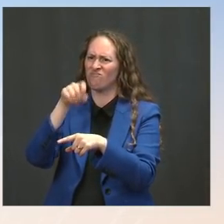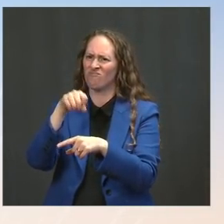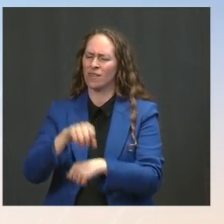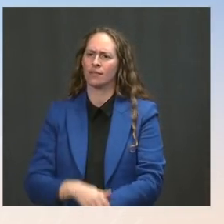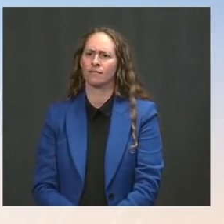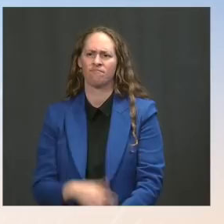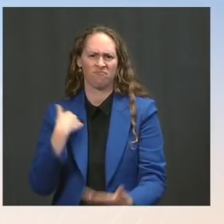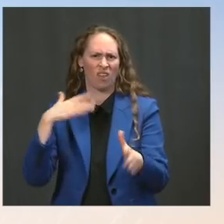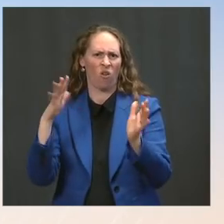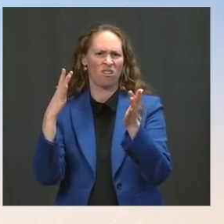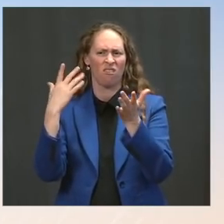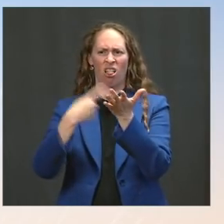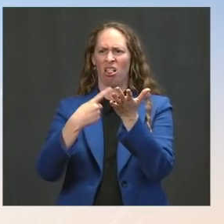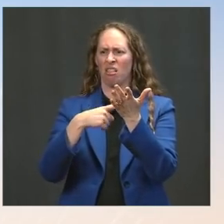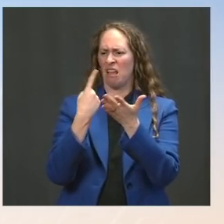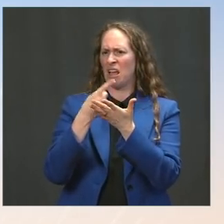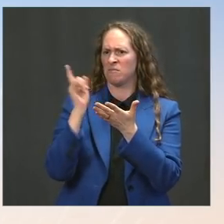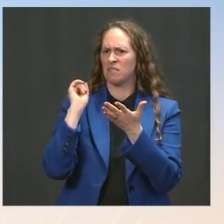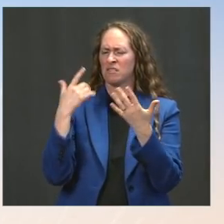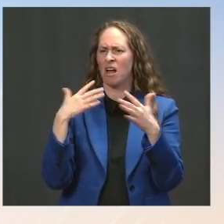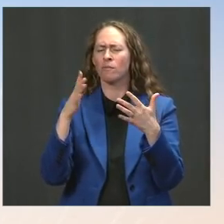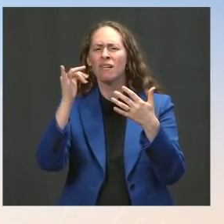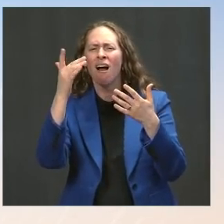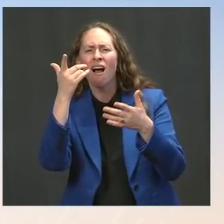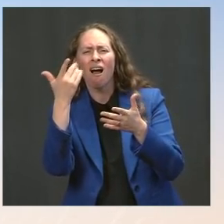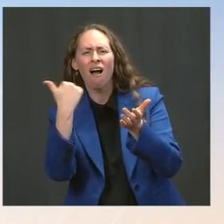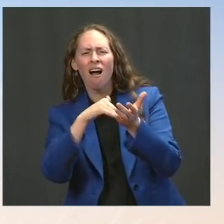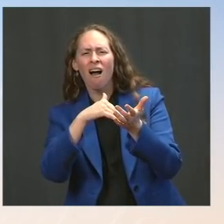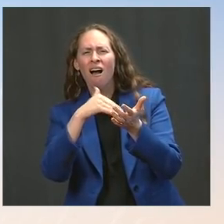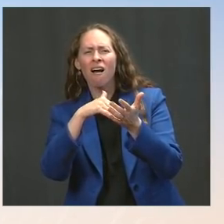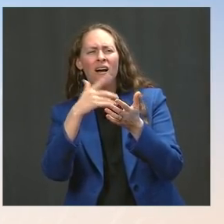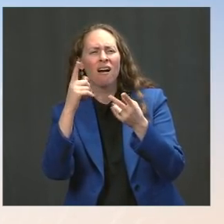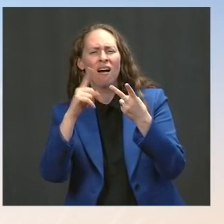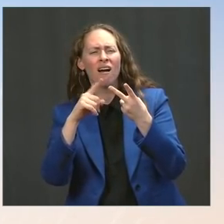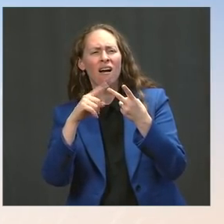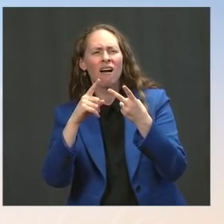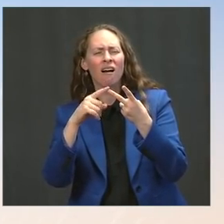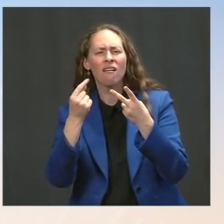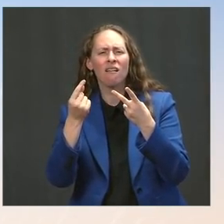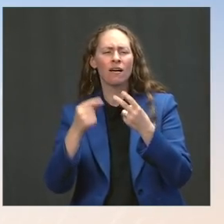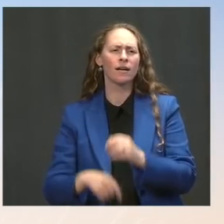What was the last part of your question? The Press: I wanted to know if the administration